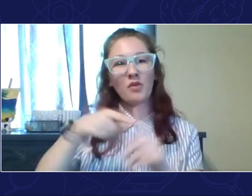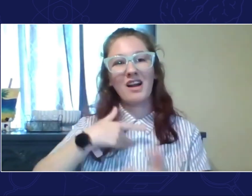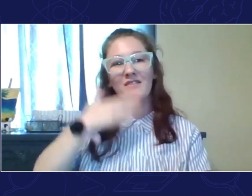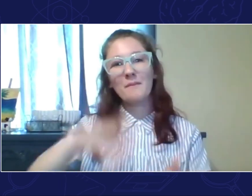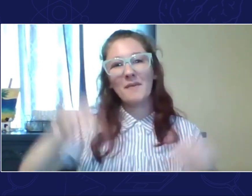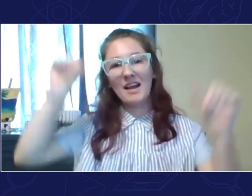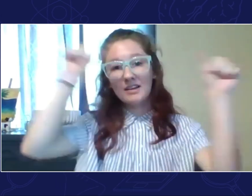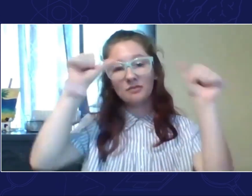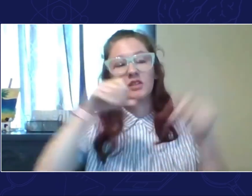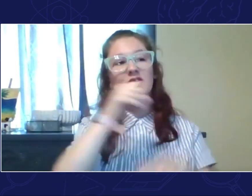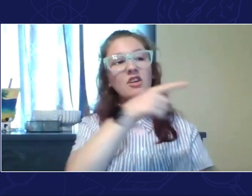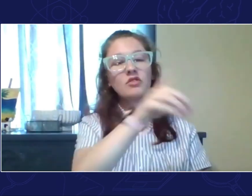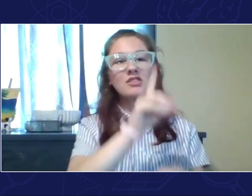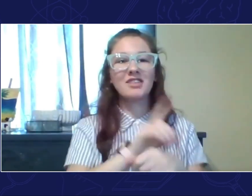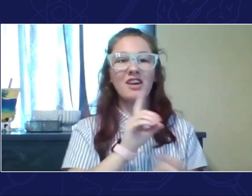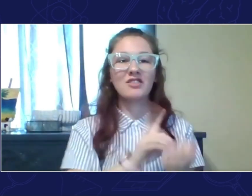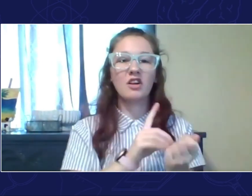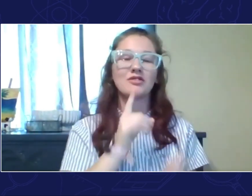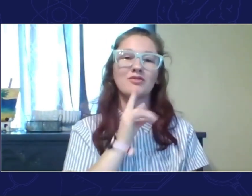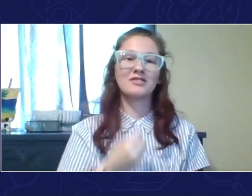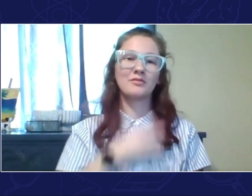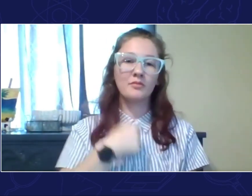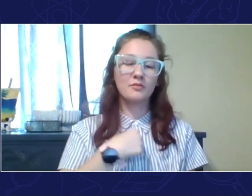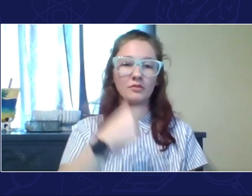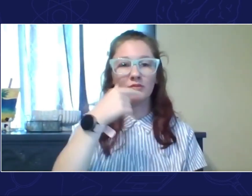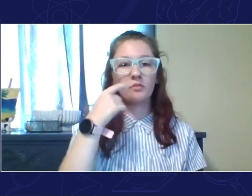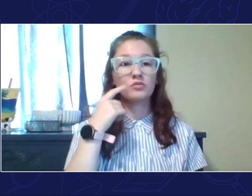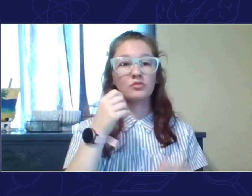for a bad headache, and the doctor there really inspired me.